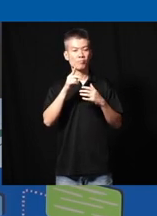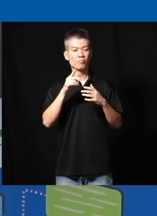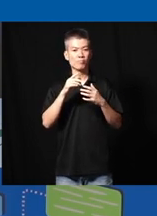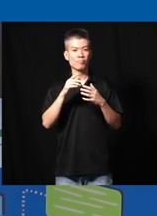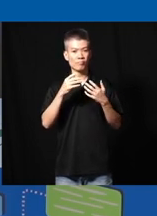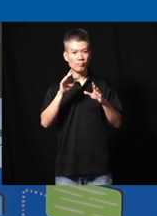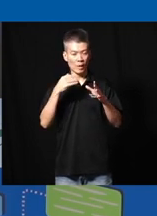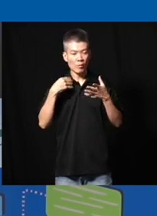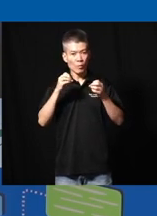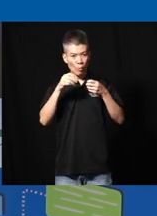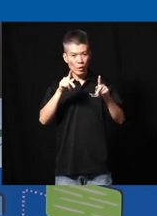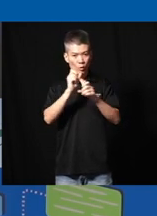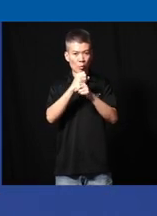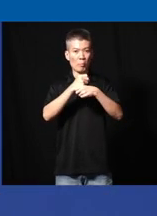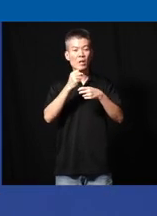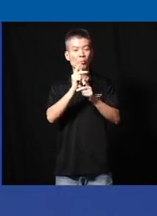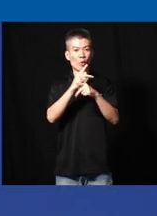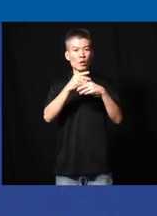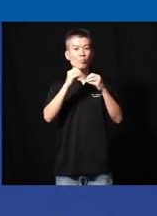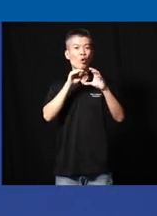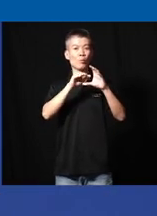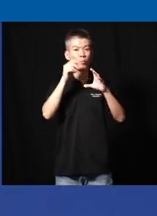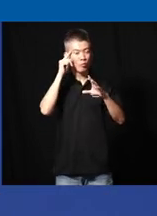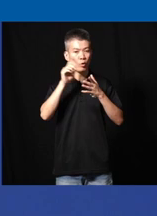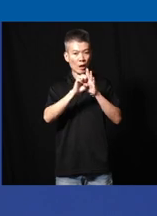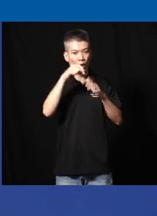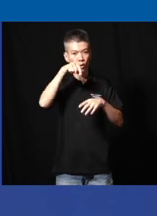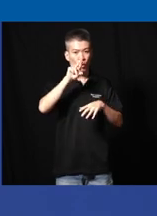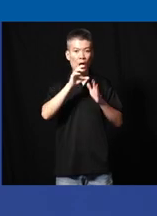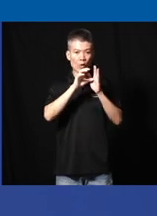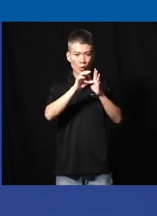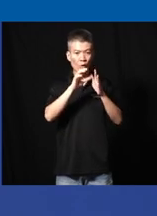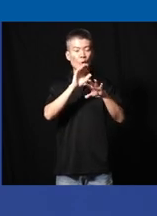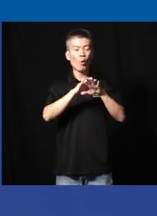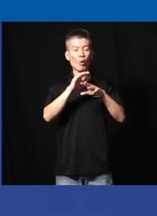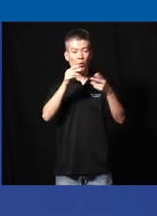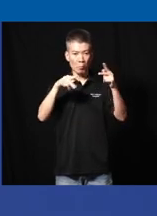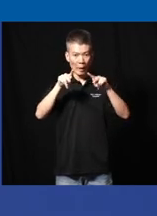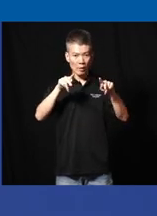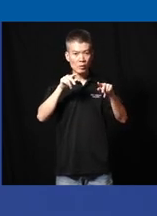uh opportunities to make products more accessible for example QR codes on packages are you actively